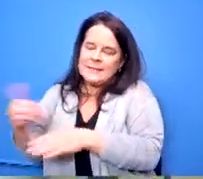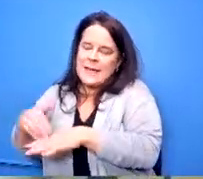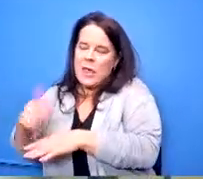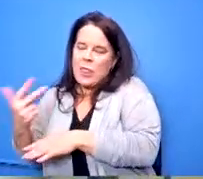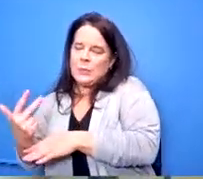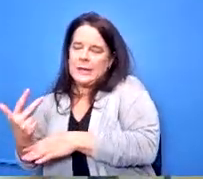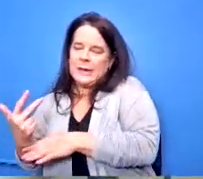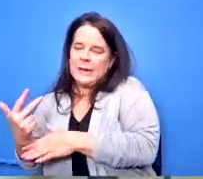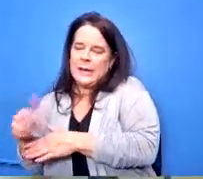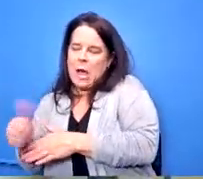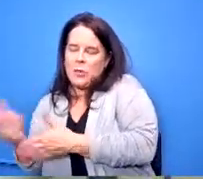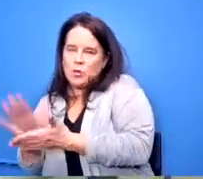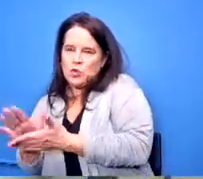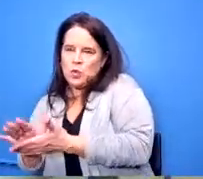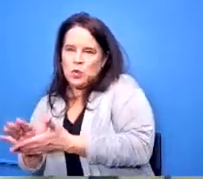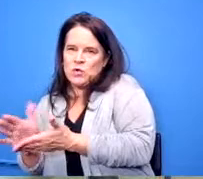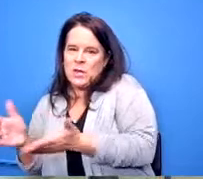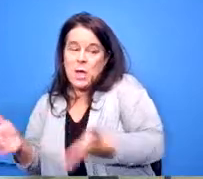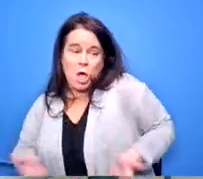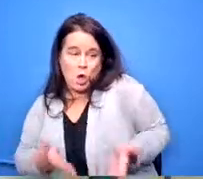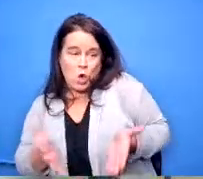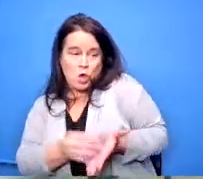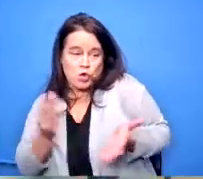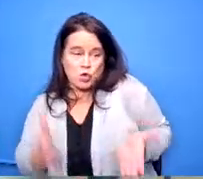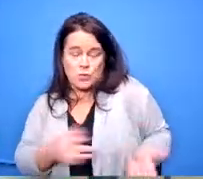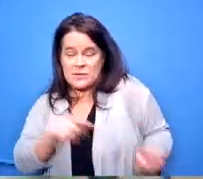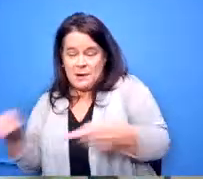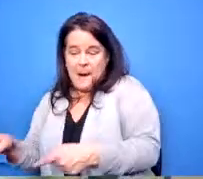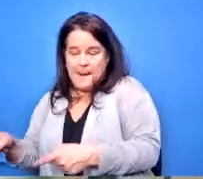sense and that and you may not have an answer for that right now but it's just something to think